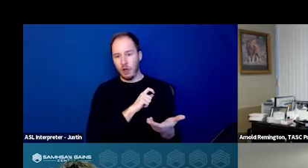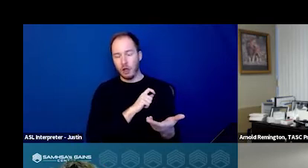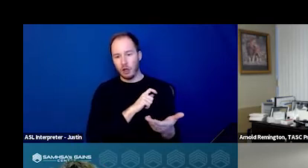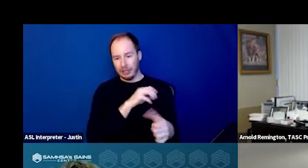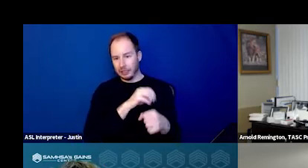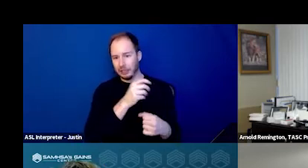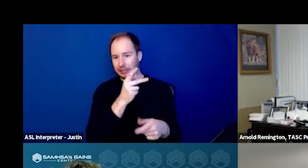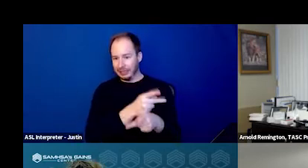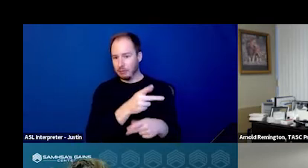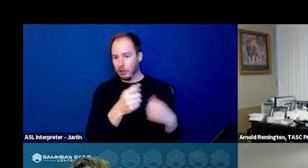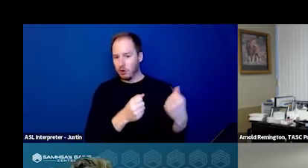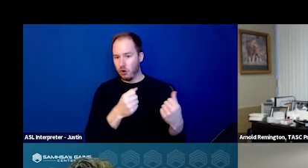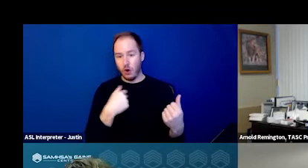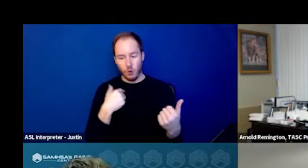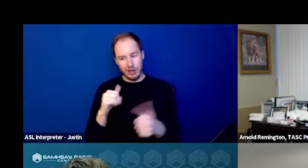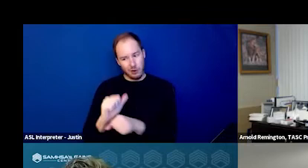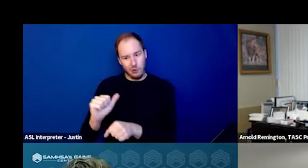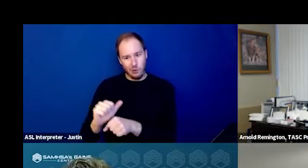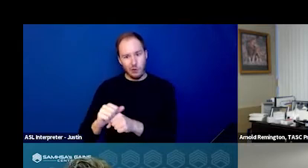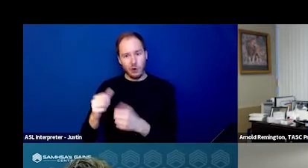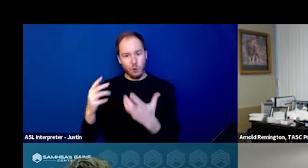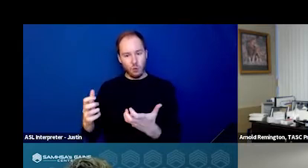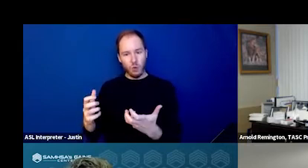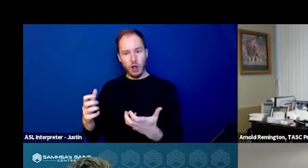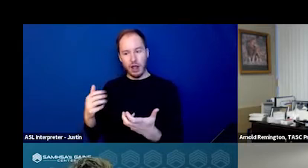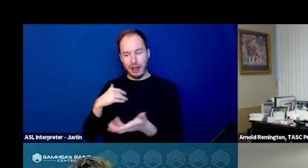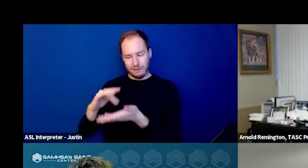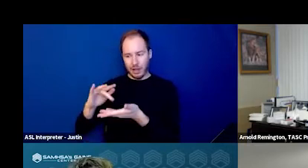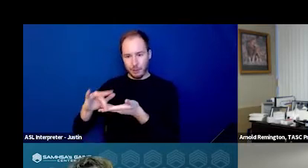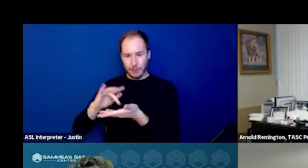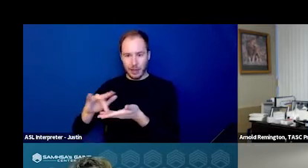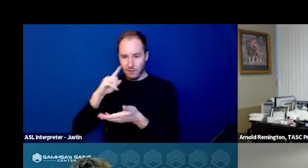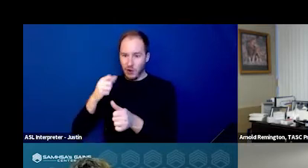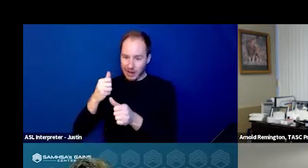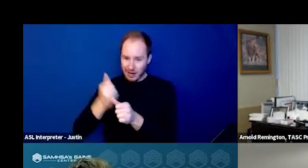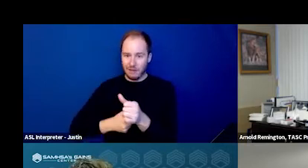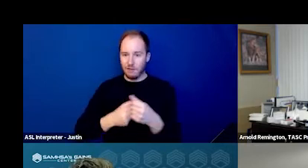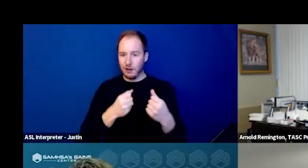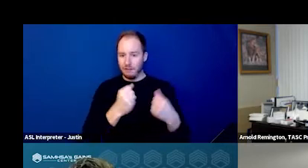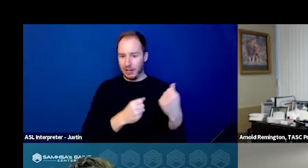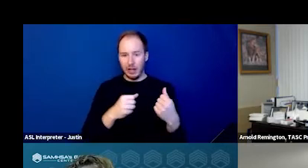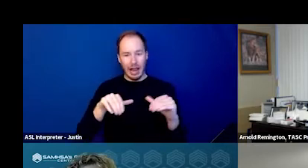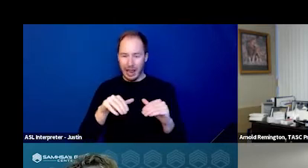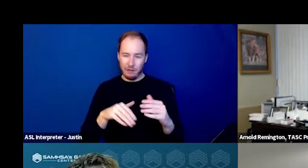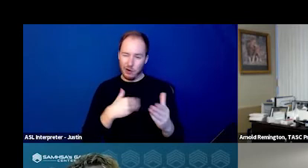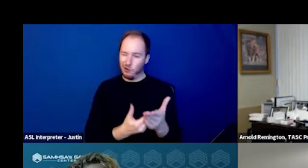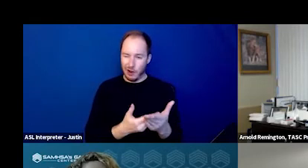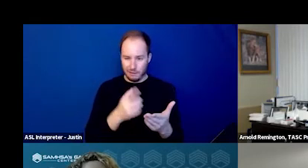We are working diligently to get an iPad into every vehicle. We're not quite there yet in Tulsa County,